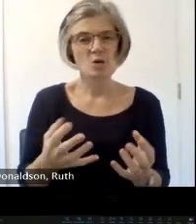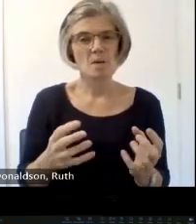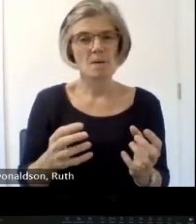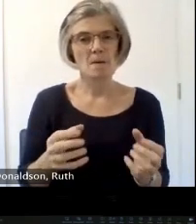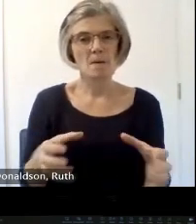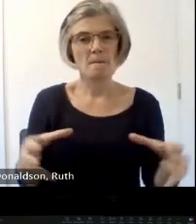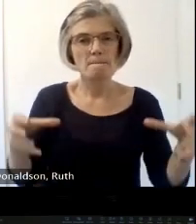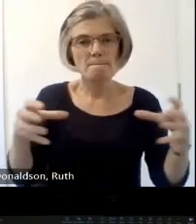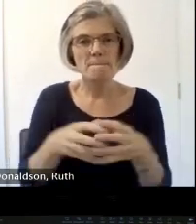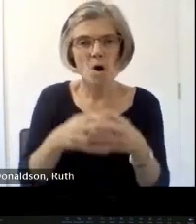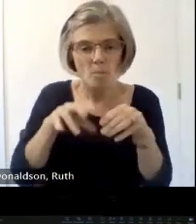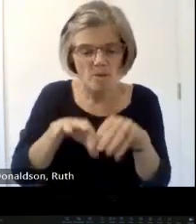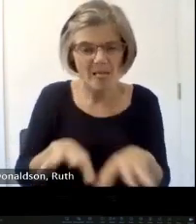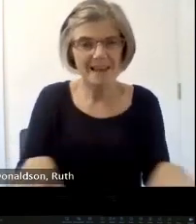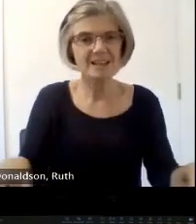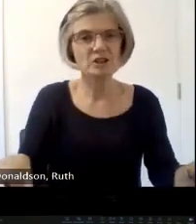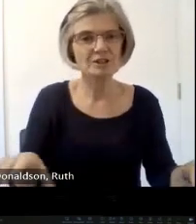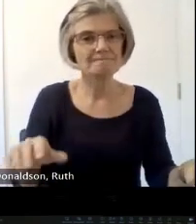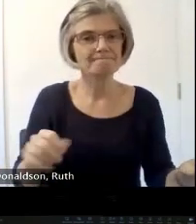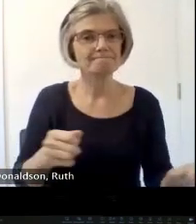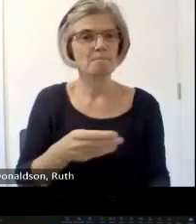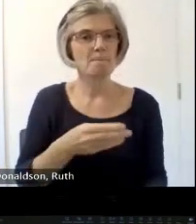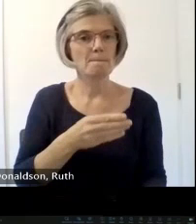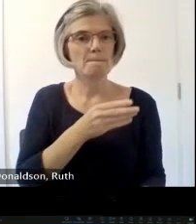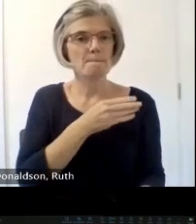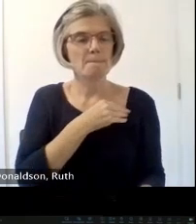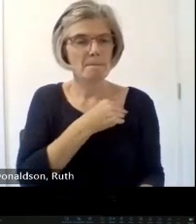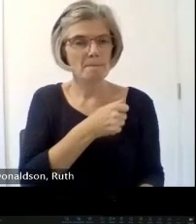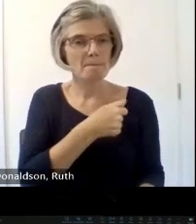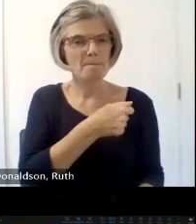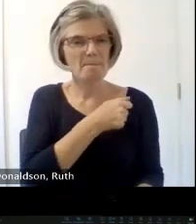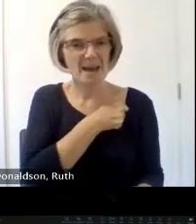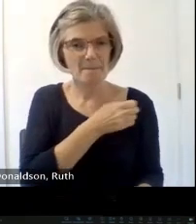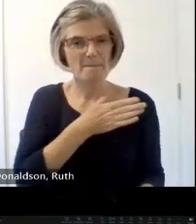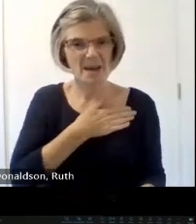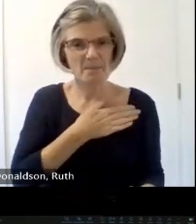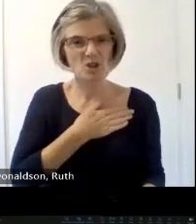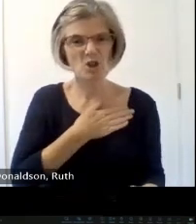membership Church of Scotland membership that is the National Church it's uh membership peaked in